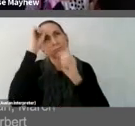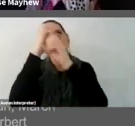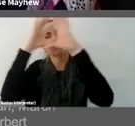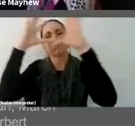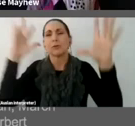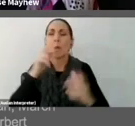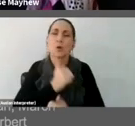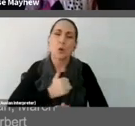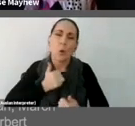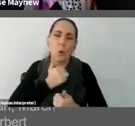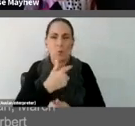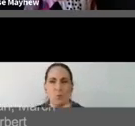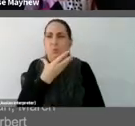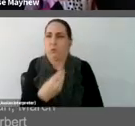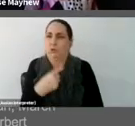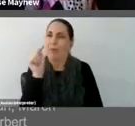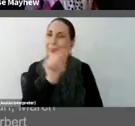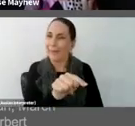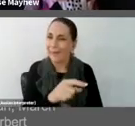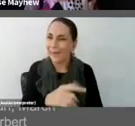I wished that I was there.